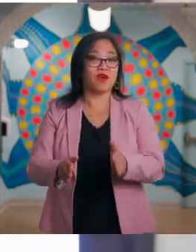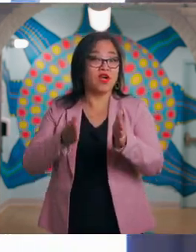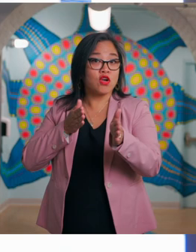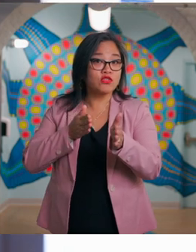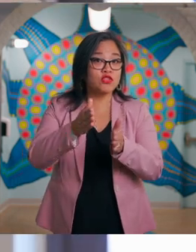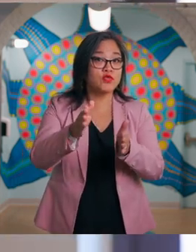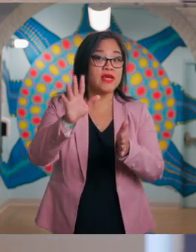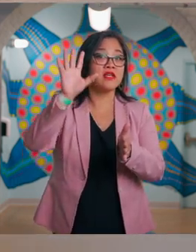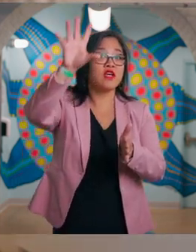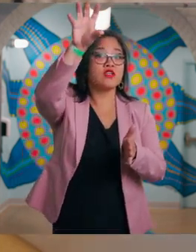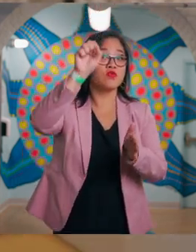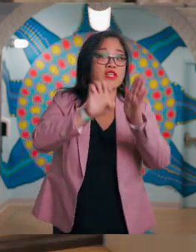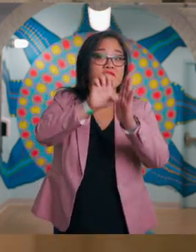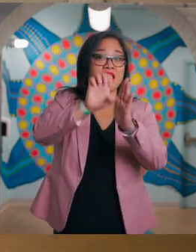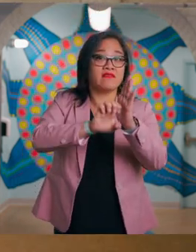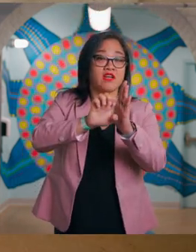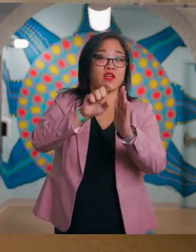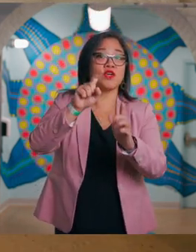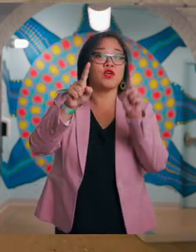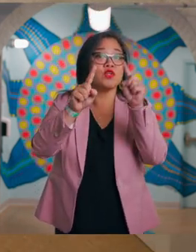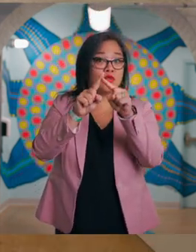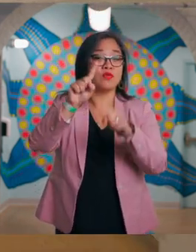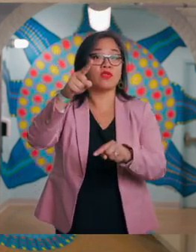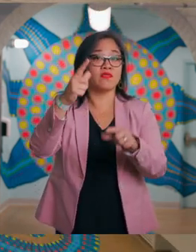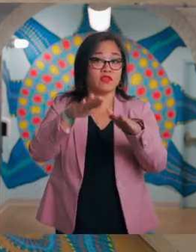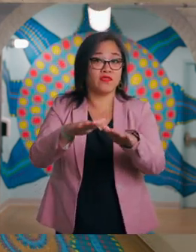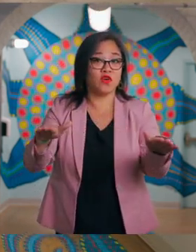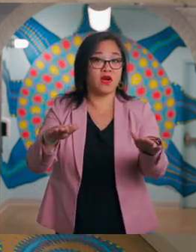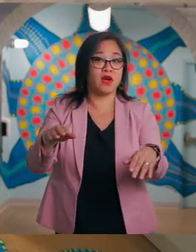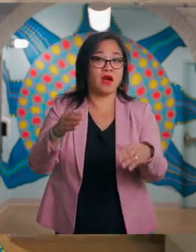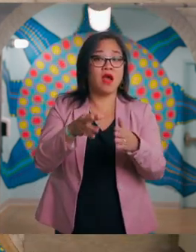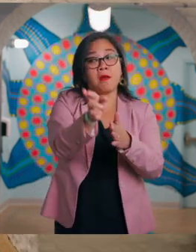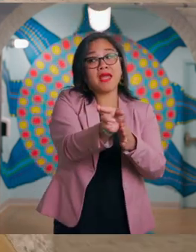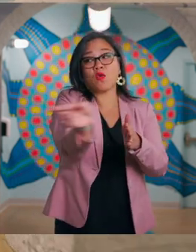From the ground floor, go straight to reach an elevator to the first floor